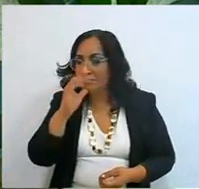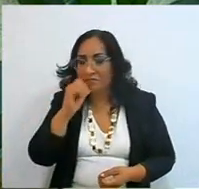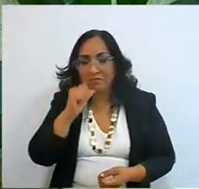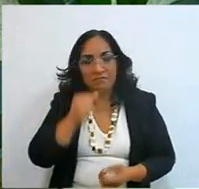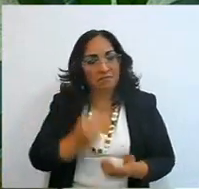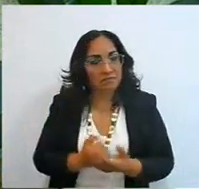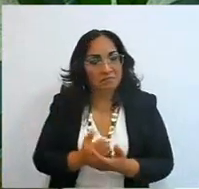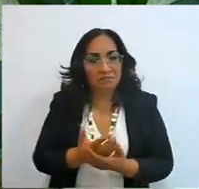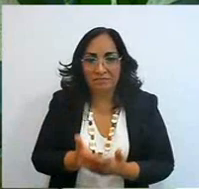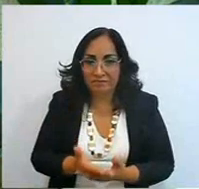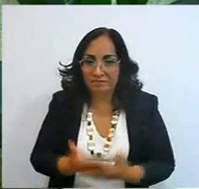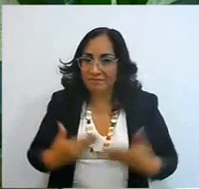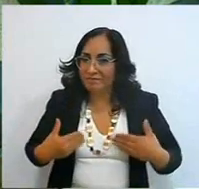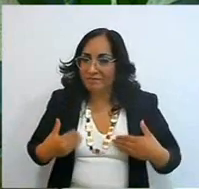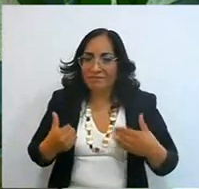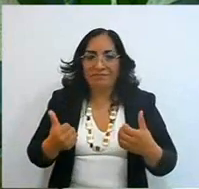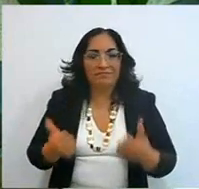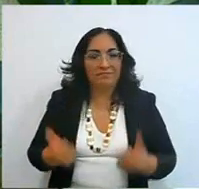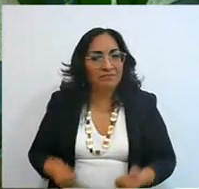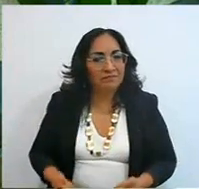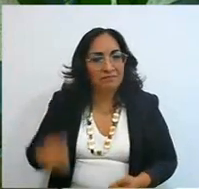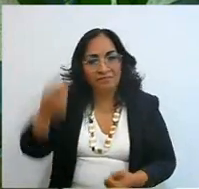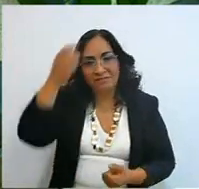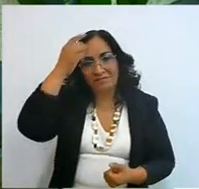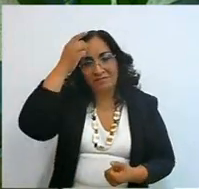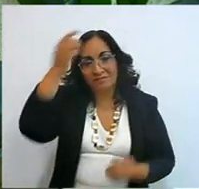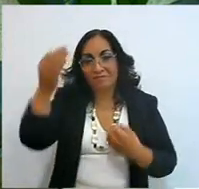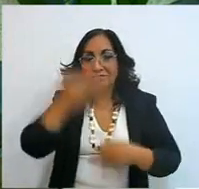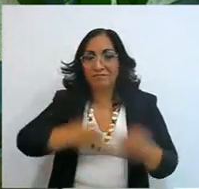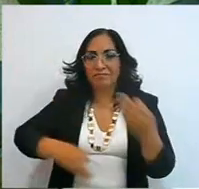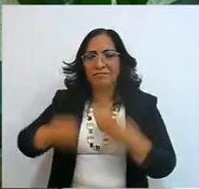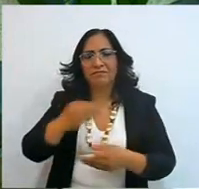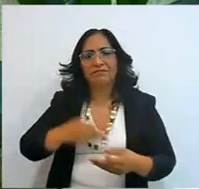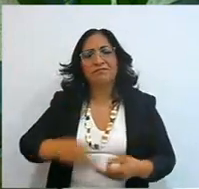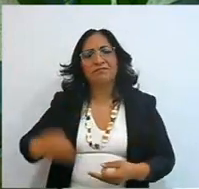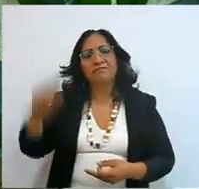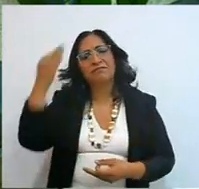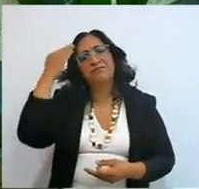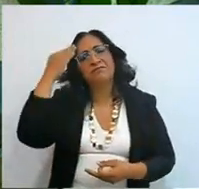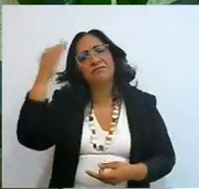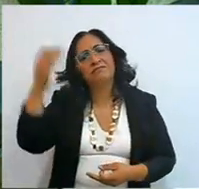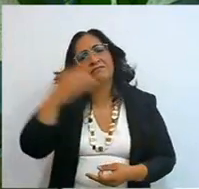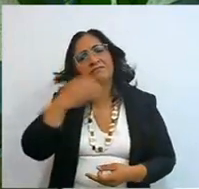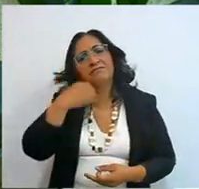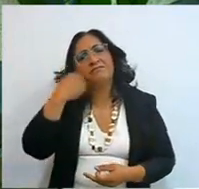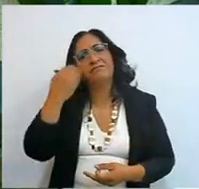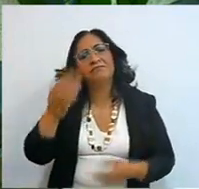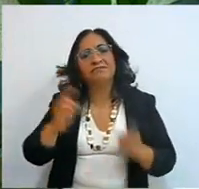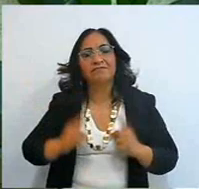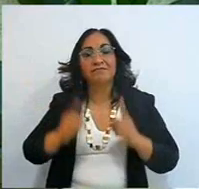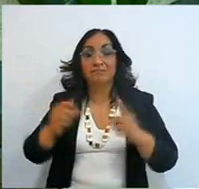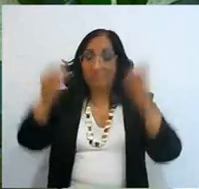you realize that God wanted to bless you all the time and you got out of the blessing,